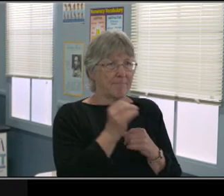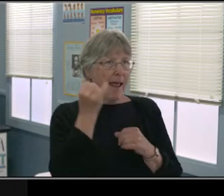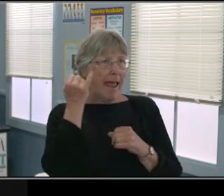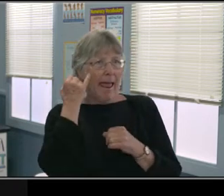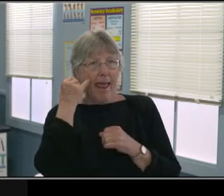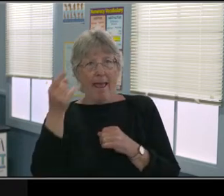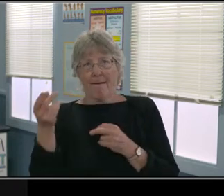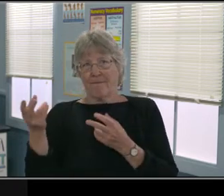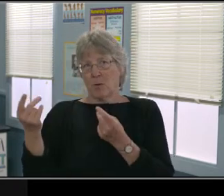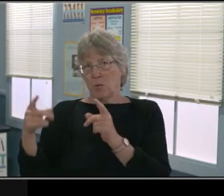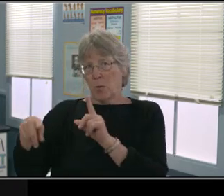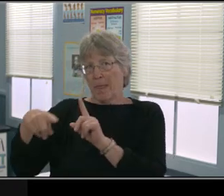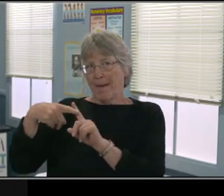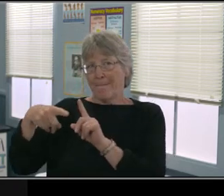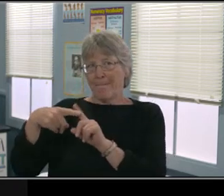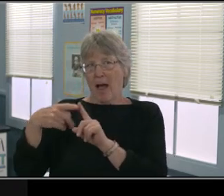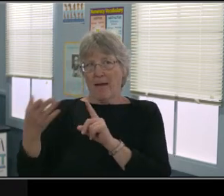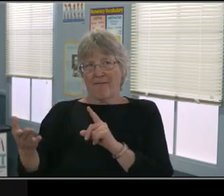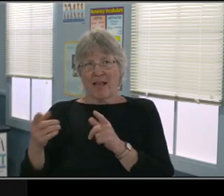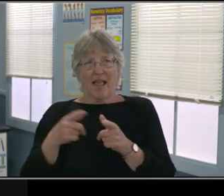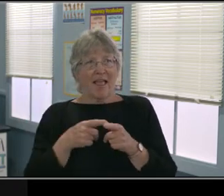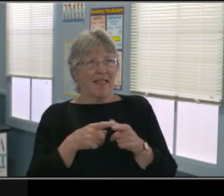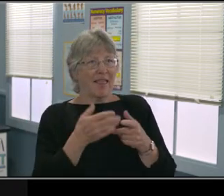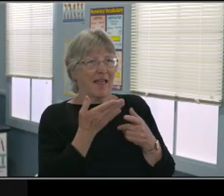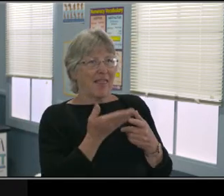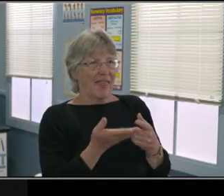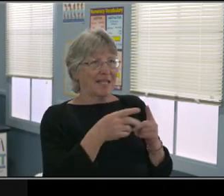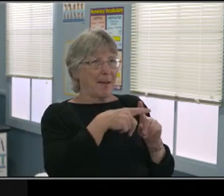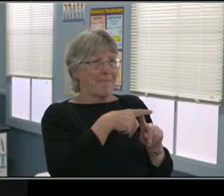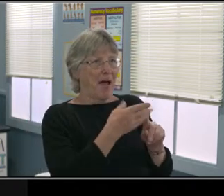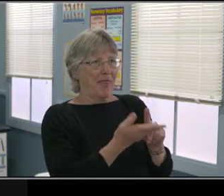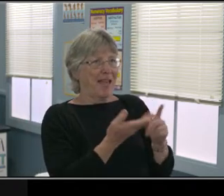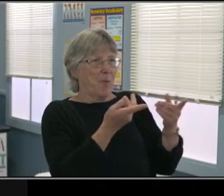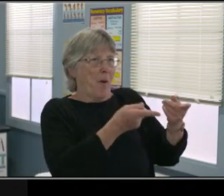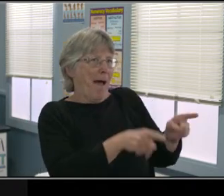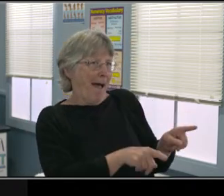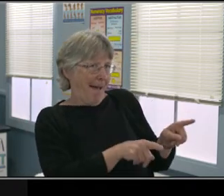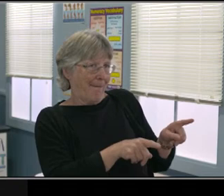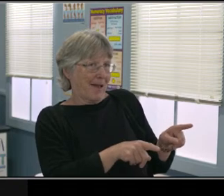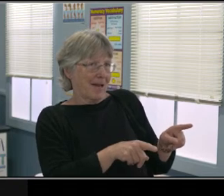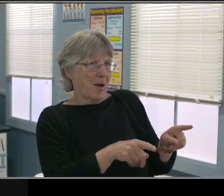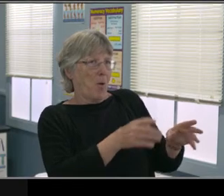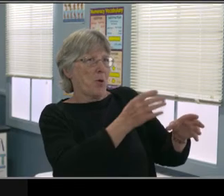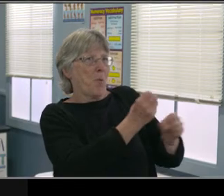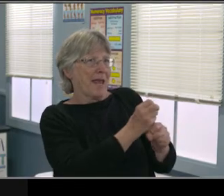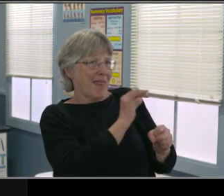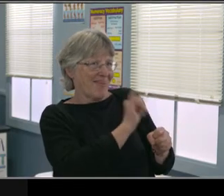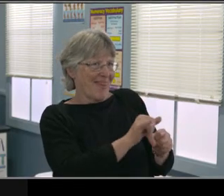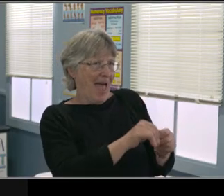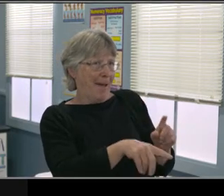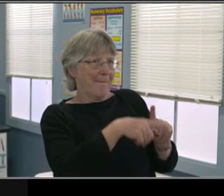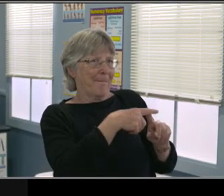Okay? No yelling. Don't yell, stop yelling, quit yelling. My button needed to use your inside voice.